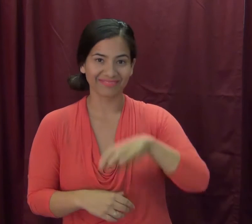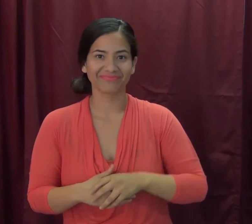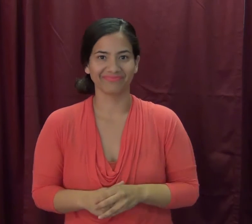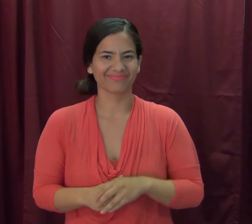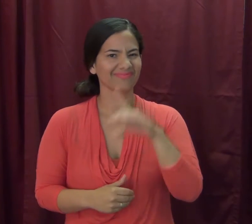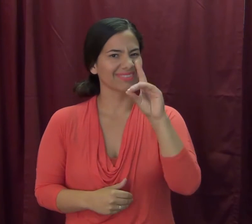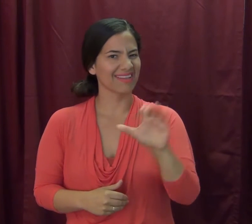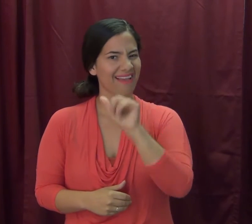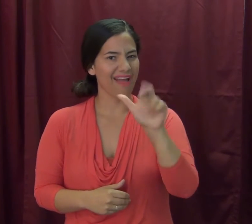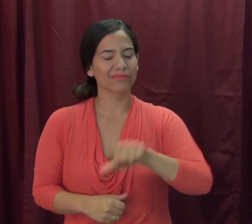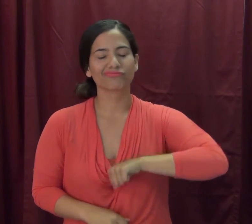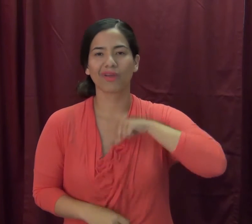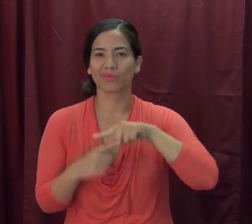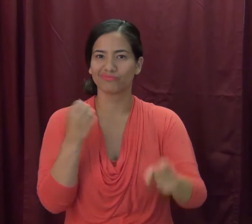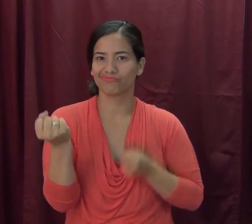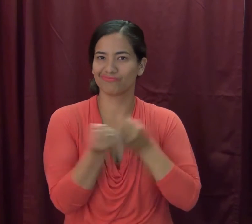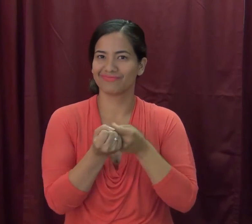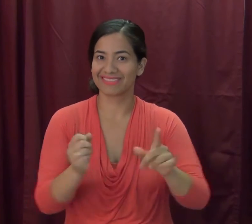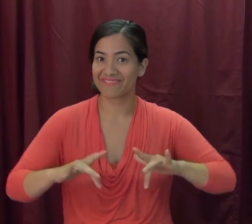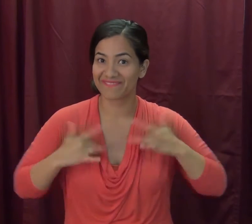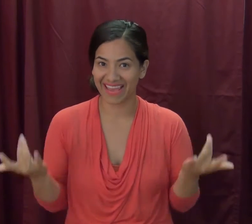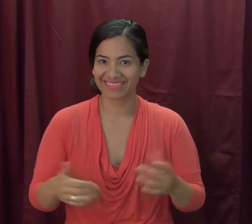DCARA is proud to sponsor this event